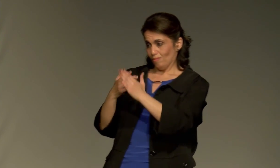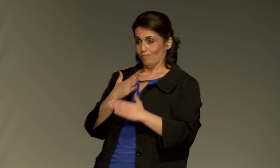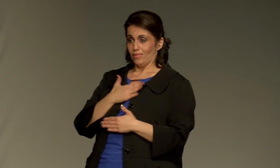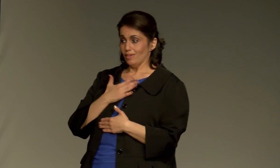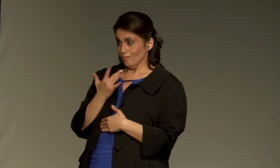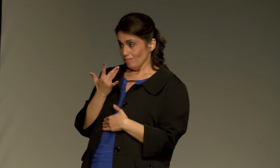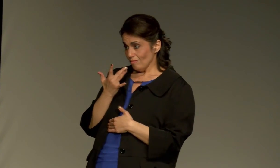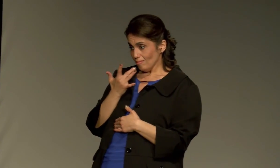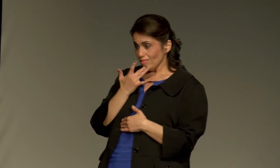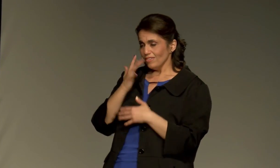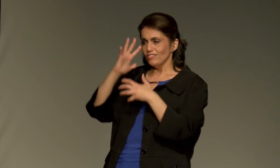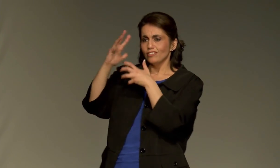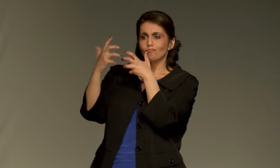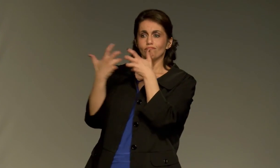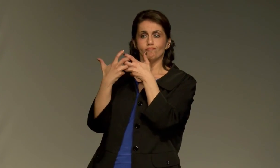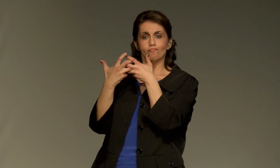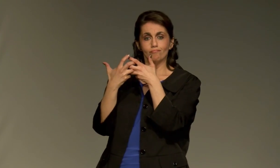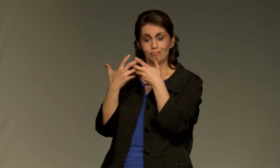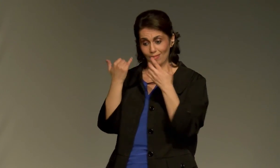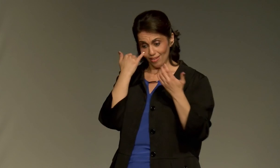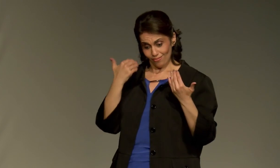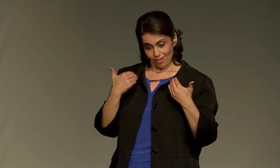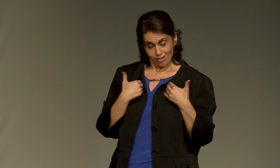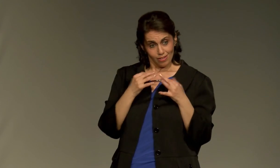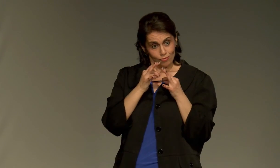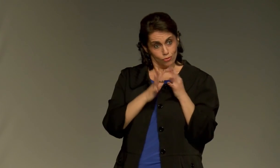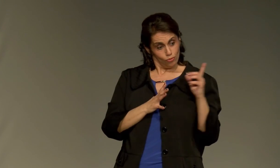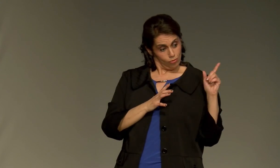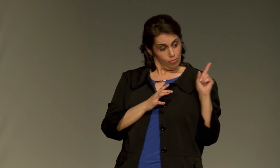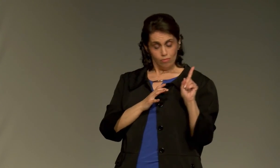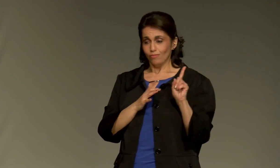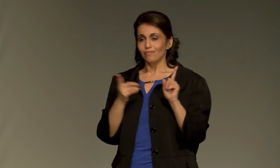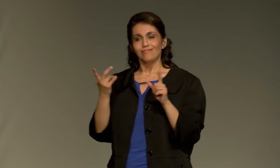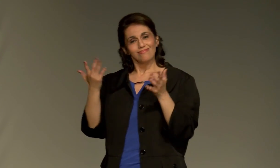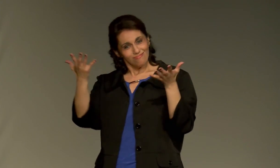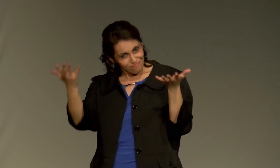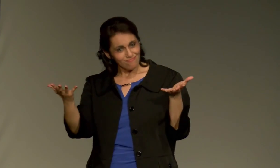Let the deaf person show you his or her preference, and then you work to accommodate that.